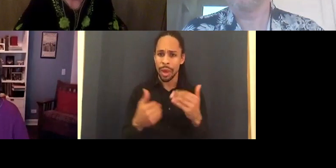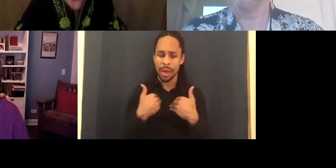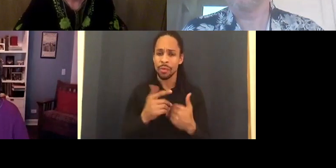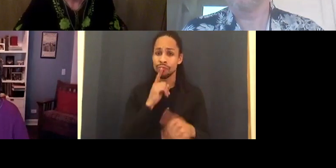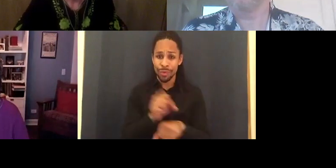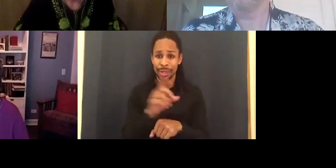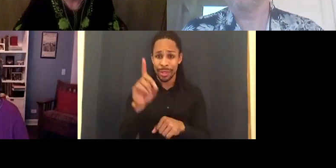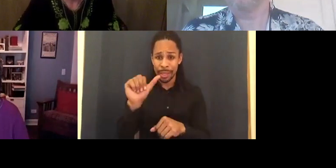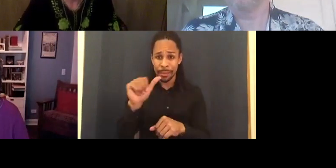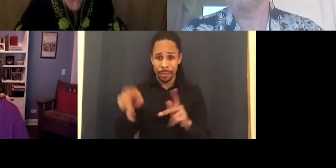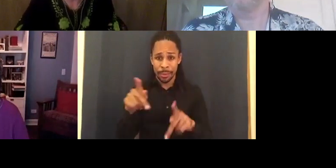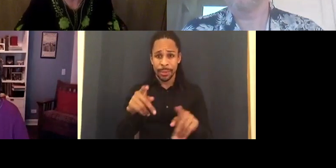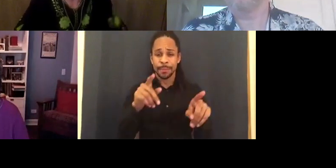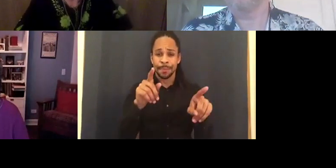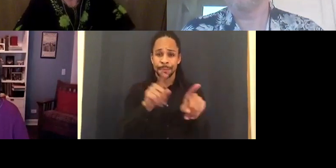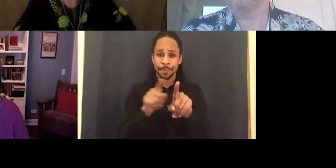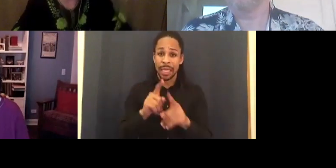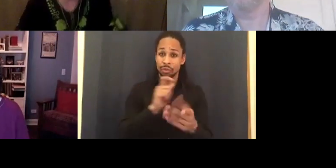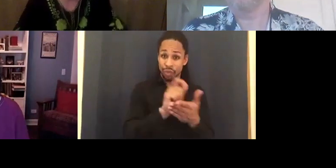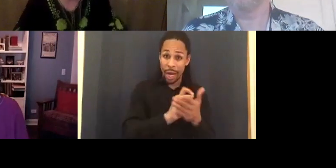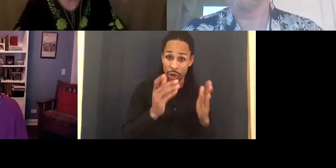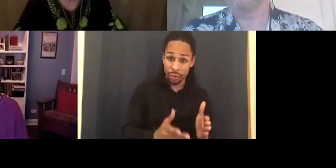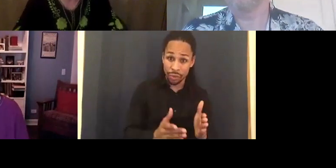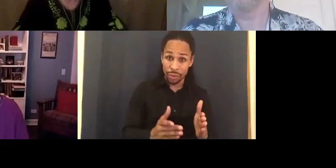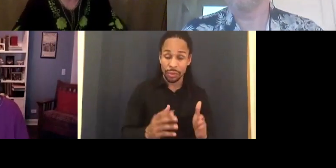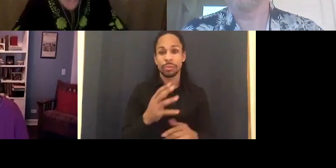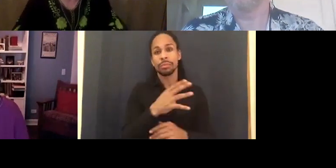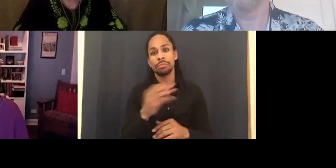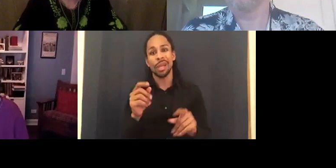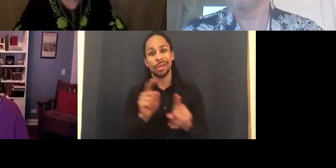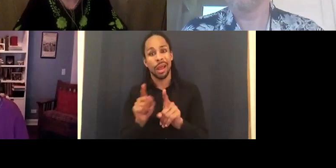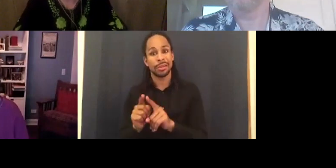It's a conundrum. I can only think it's down to money